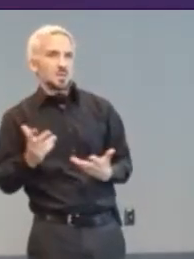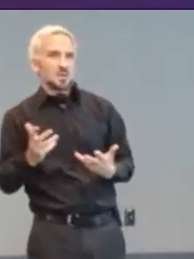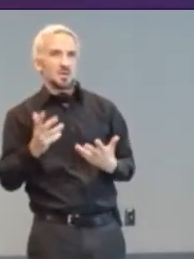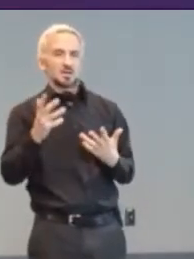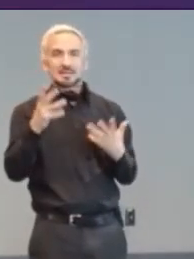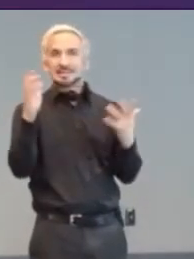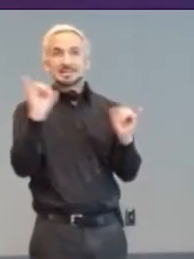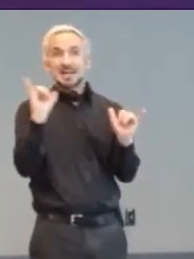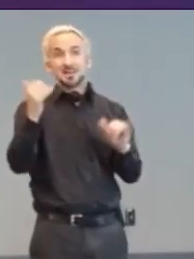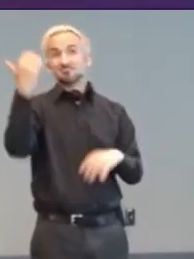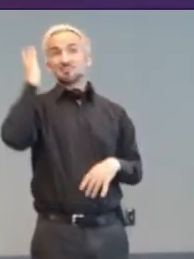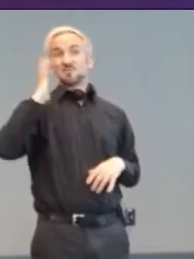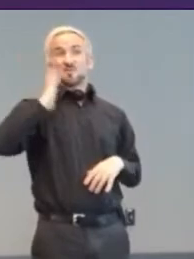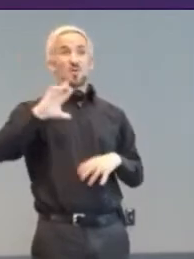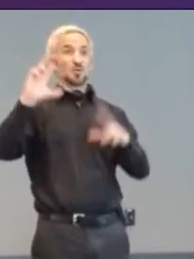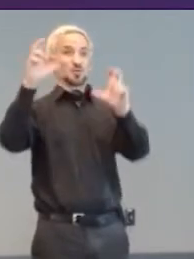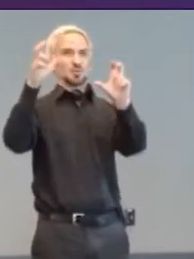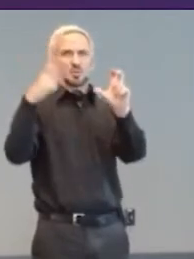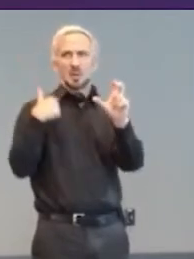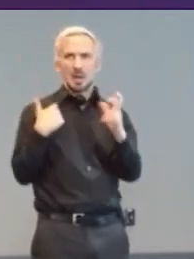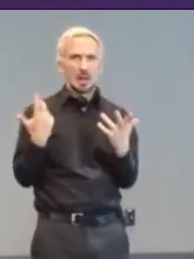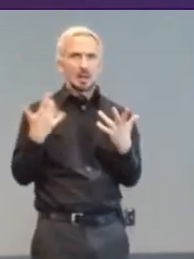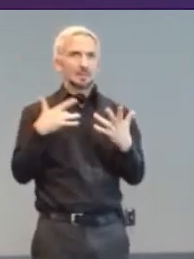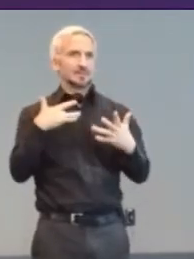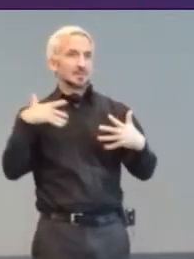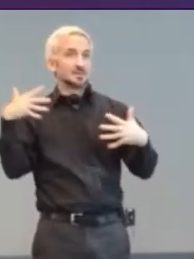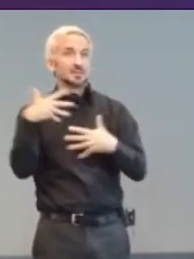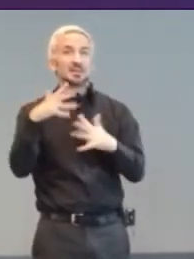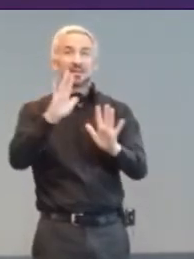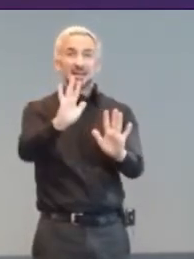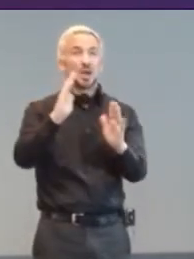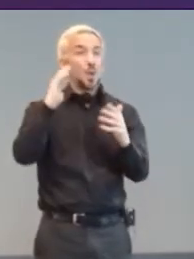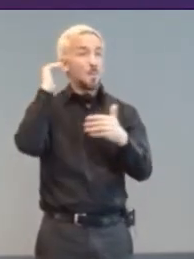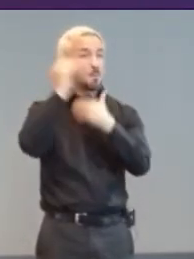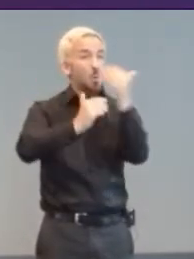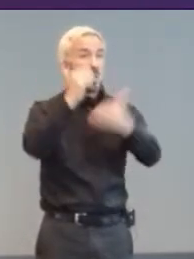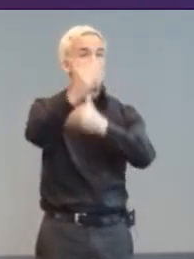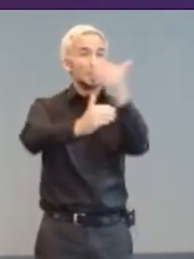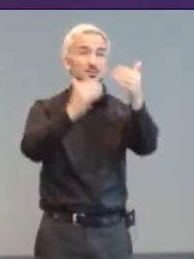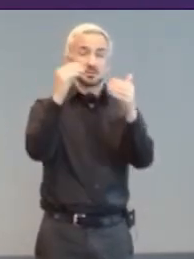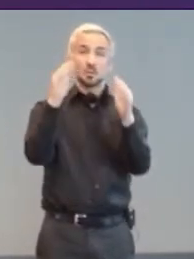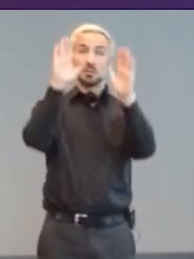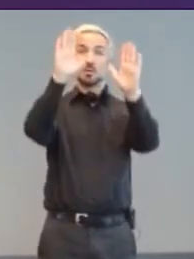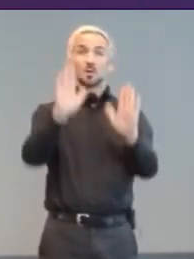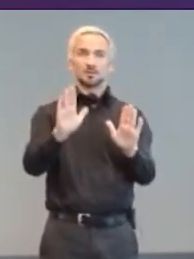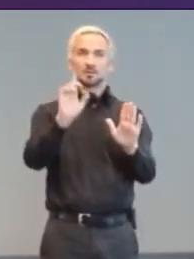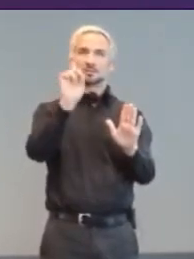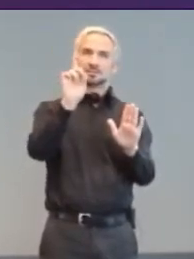The Robert Musil quote: “progress would be wonderful, if only it would stop.” resonates.